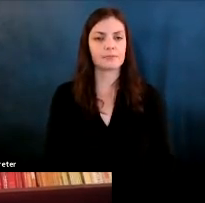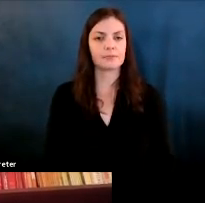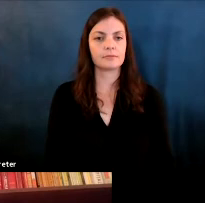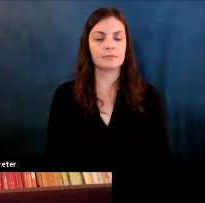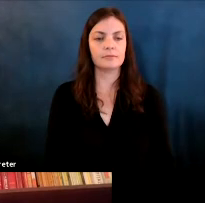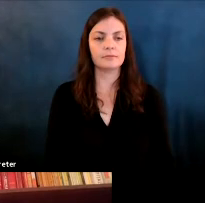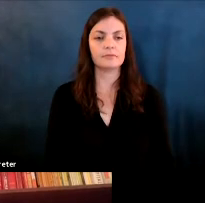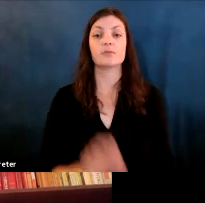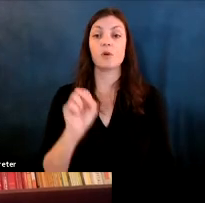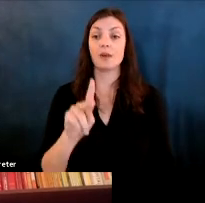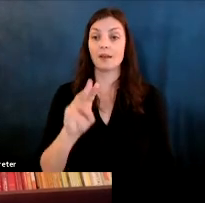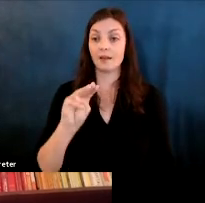Fernanda Viegas: Okay, Martin do you want to.